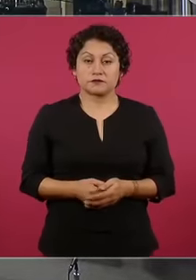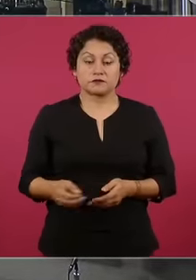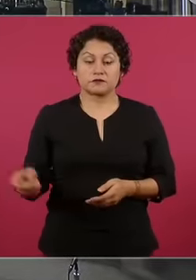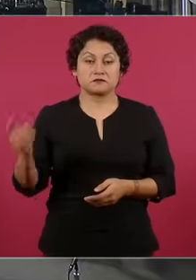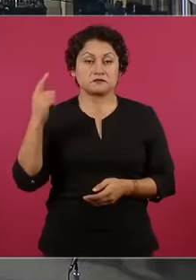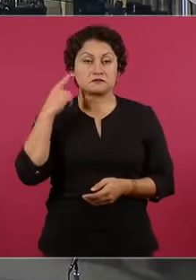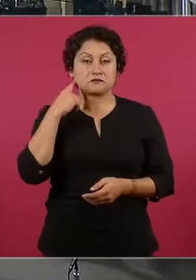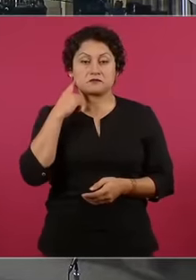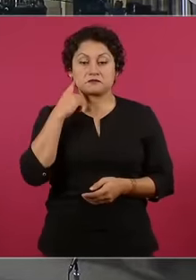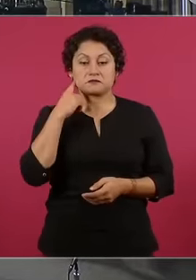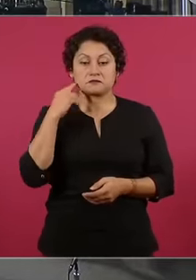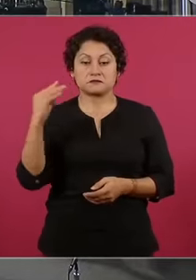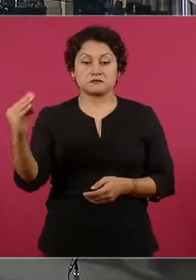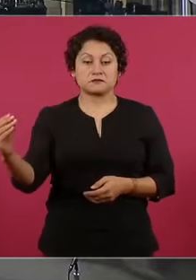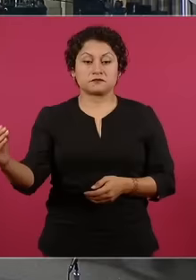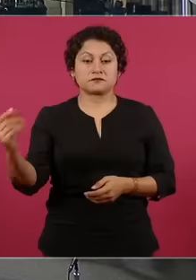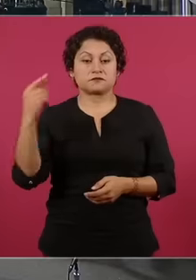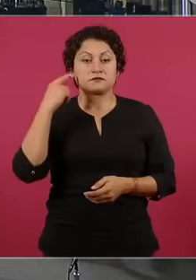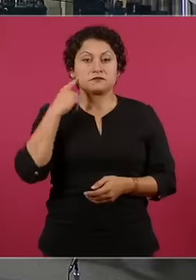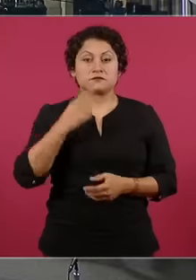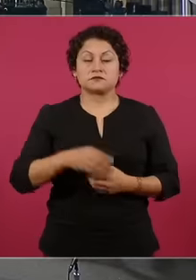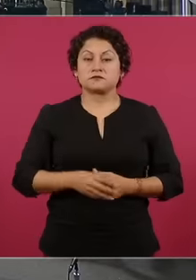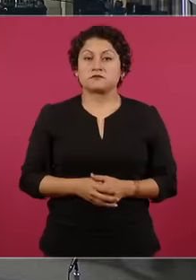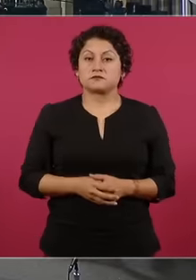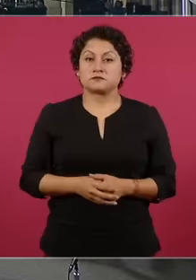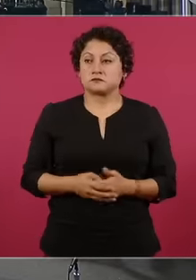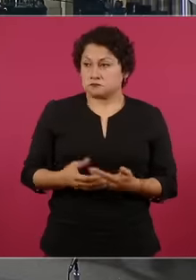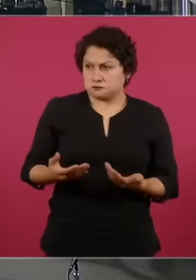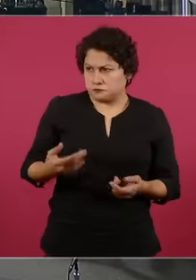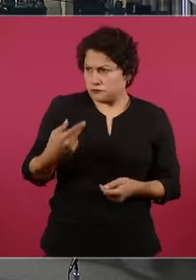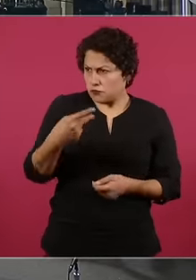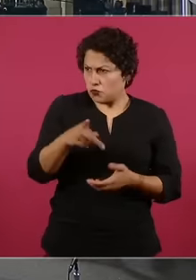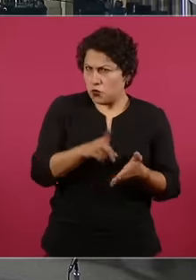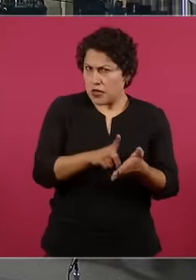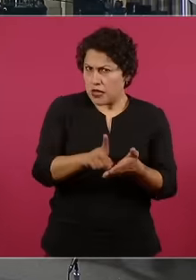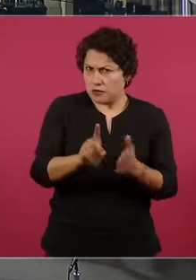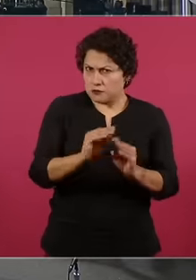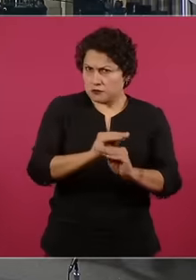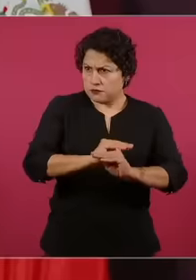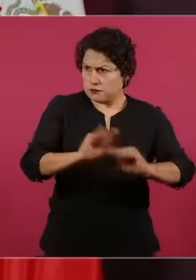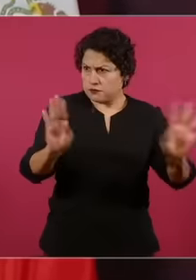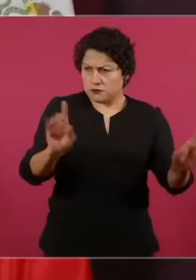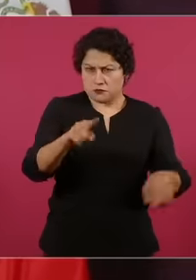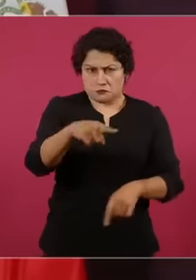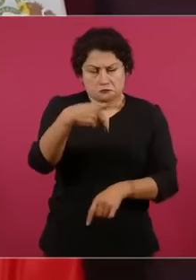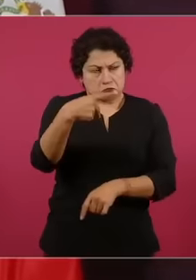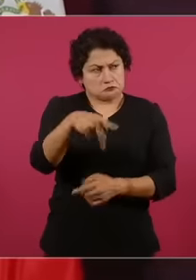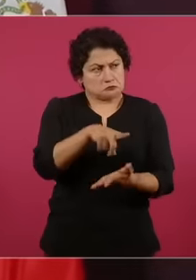you go out They have every right to do so. They are